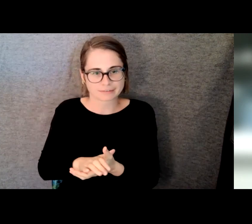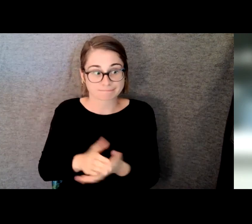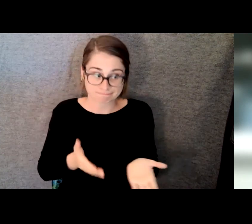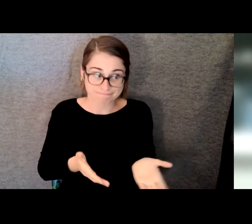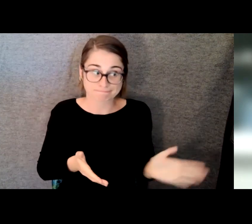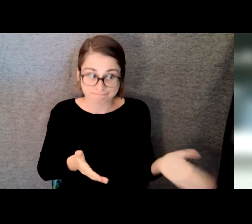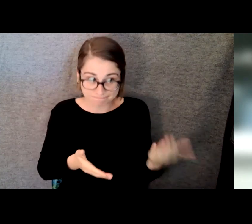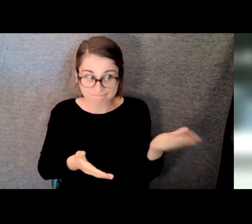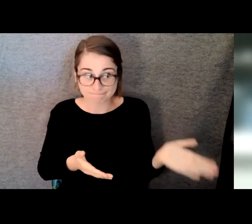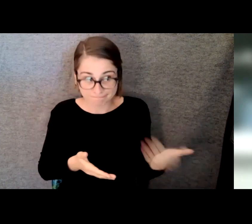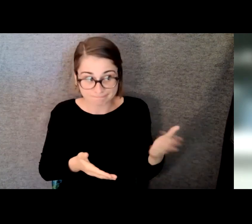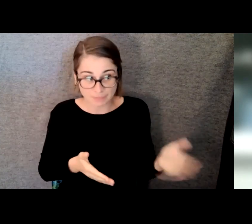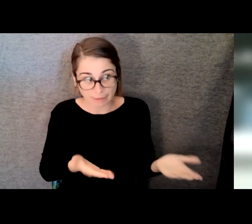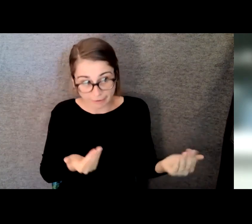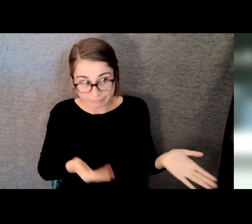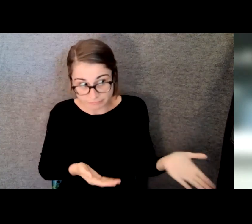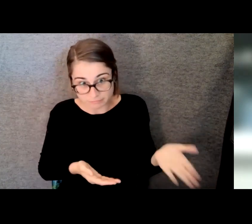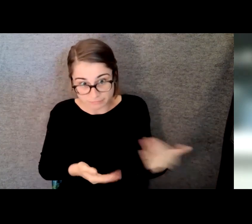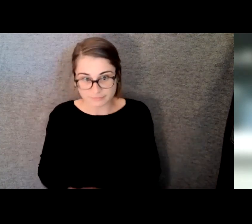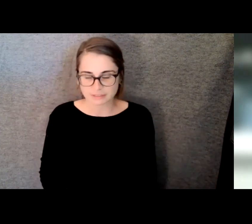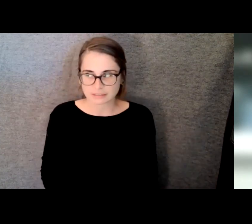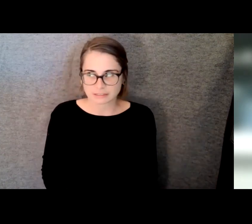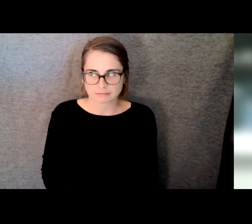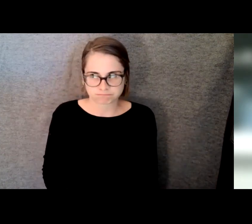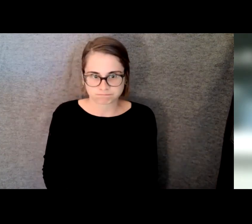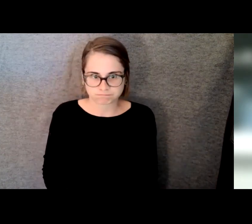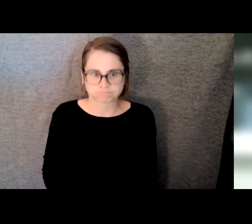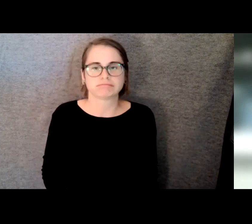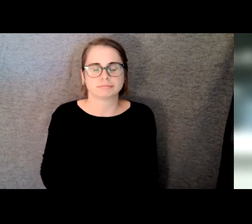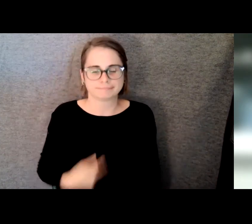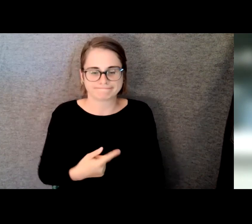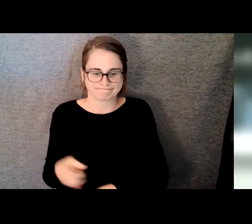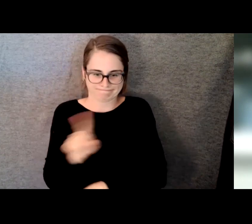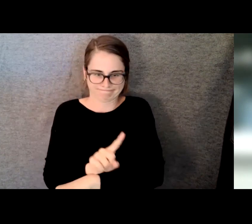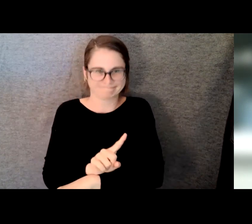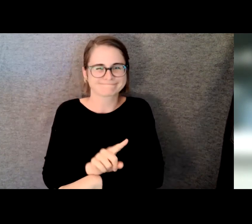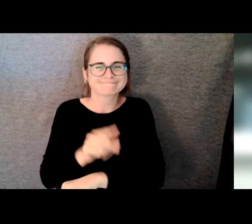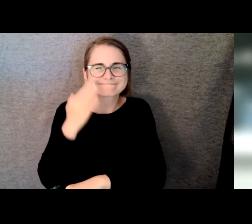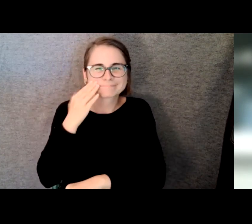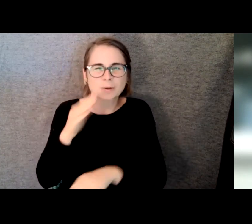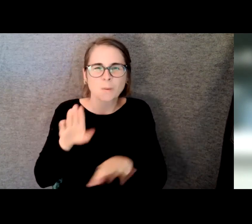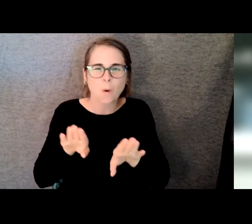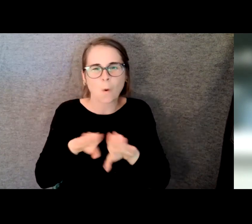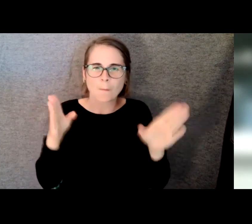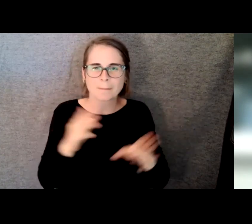did an open mic night. It was in the city. You get your number at